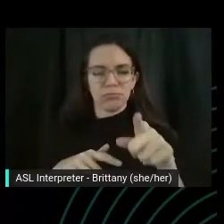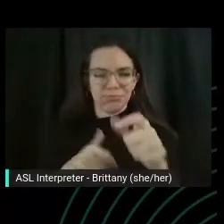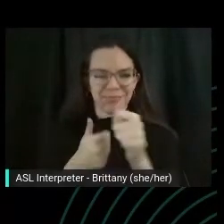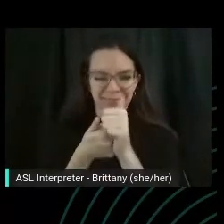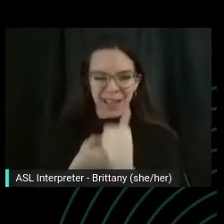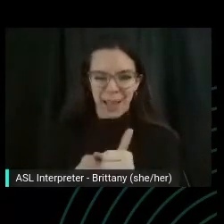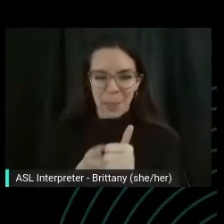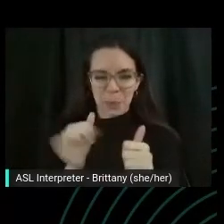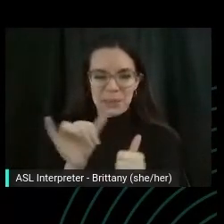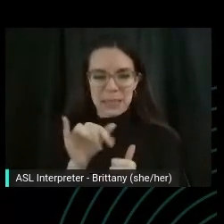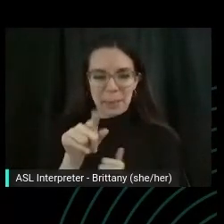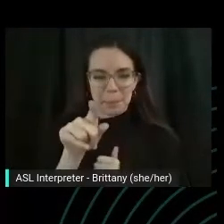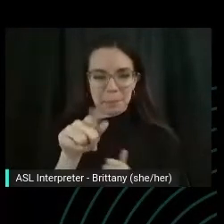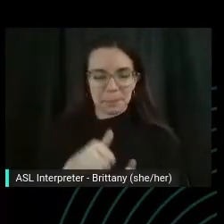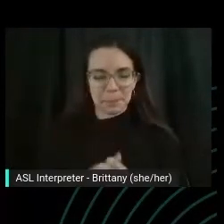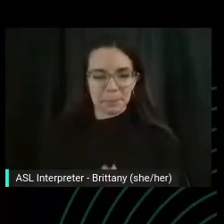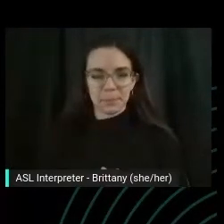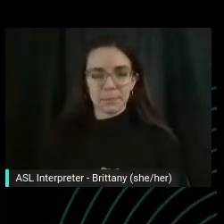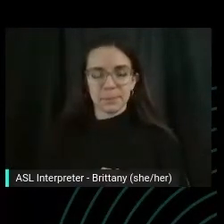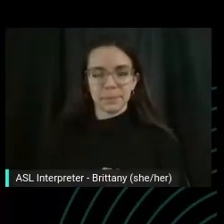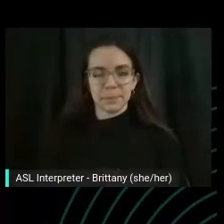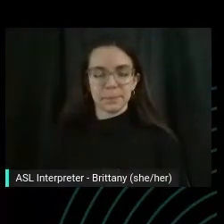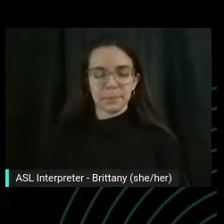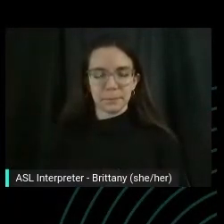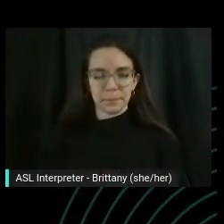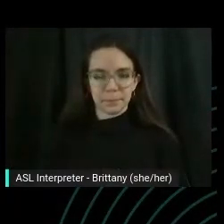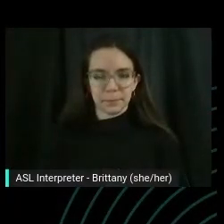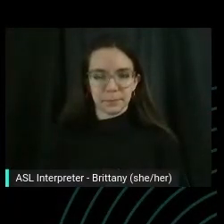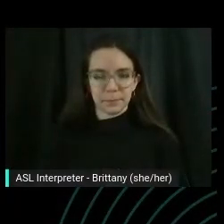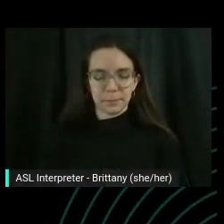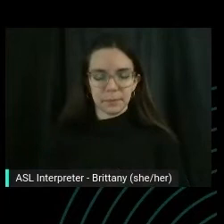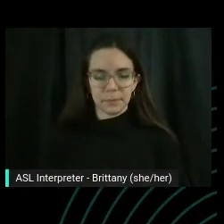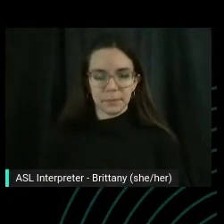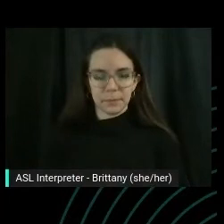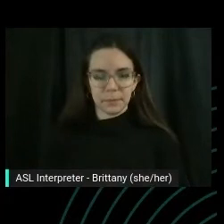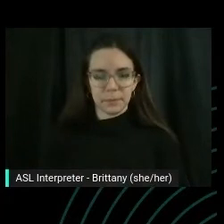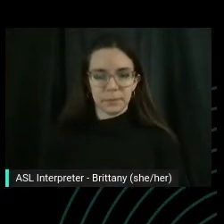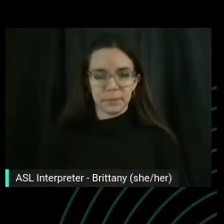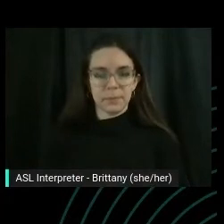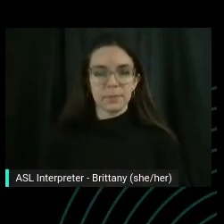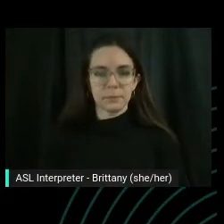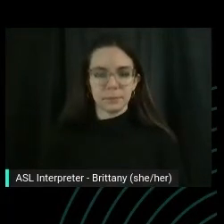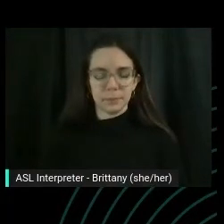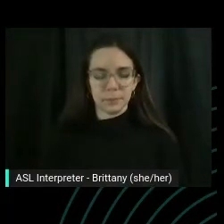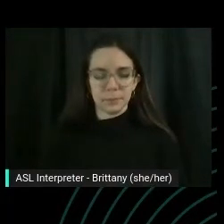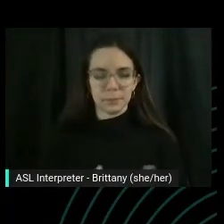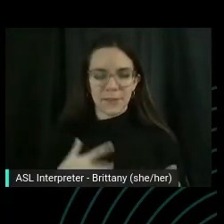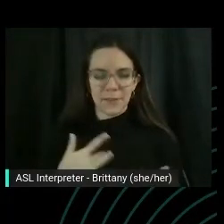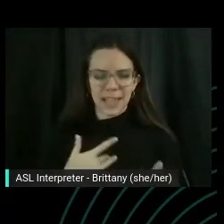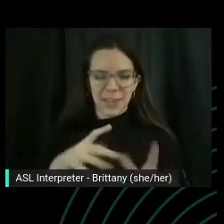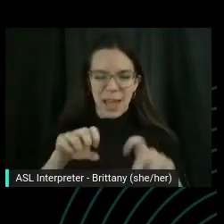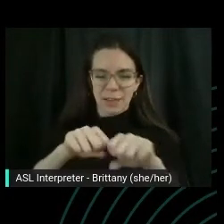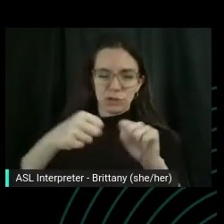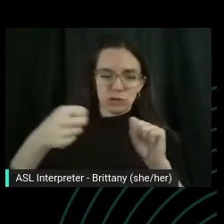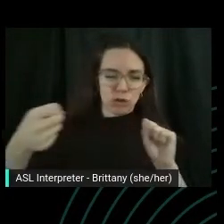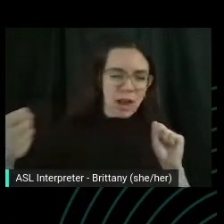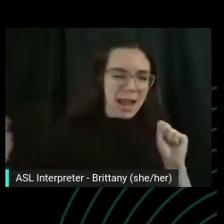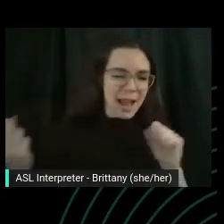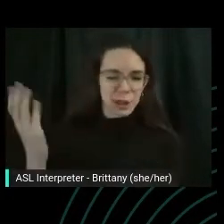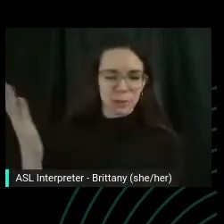Left elbow and reaching over and feel that nice long stretch up and over.